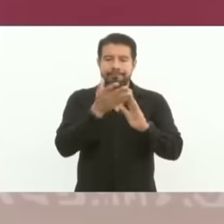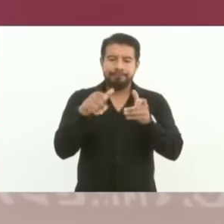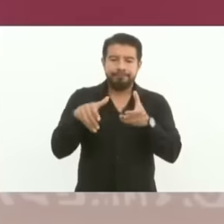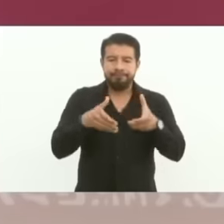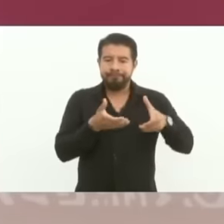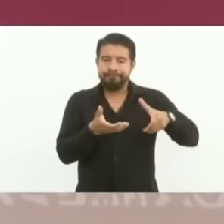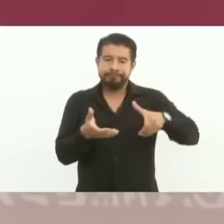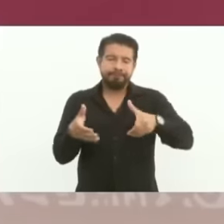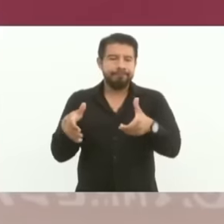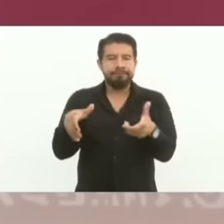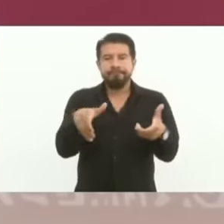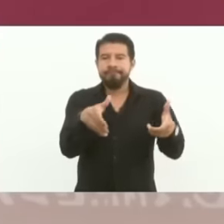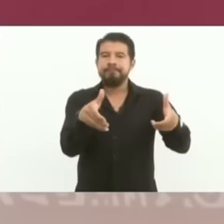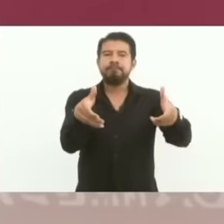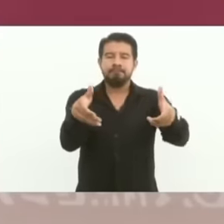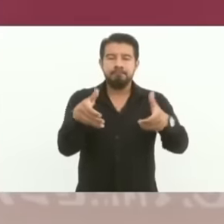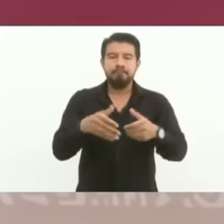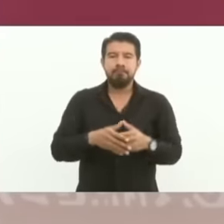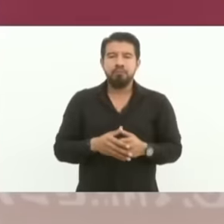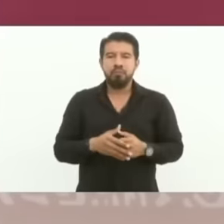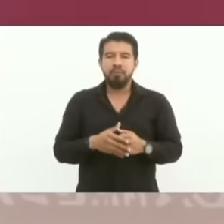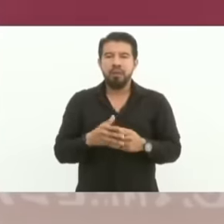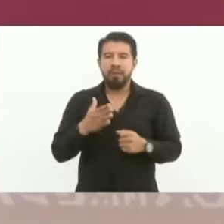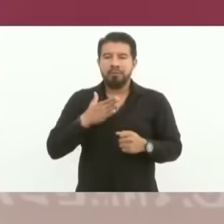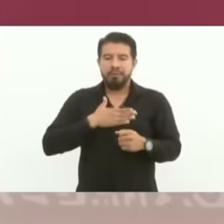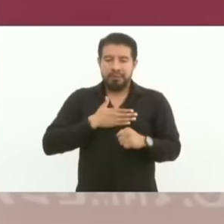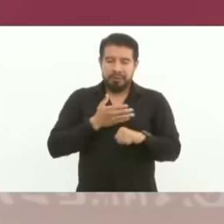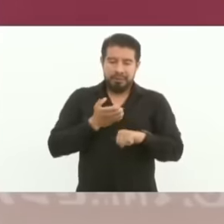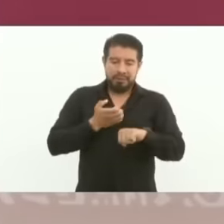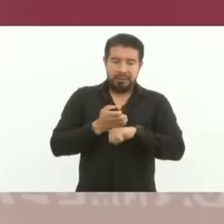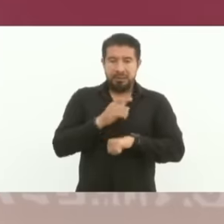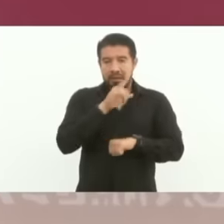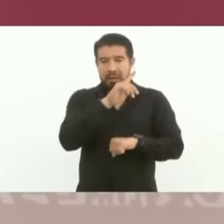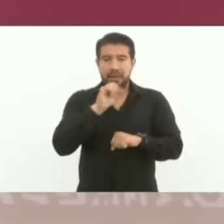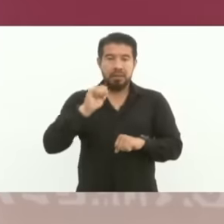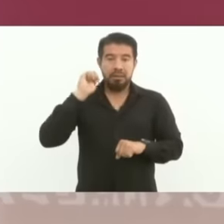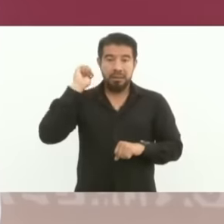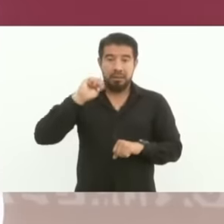because there in my state in Tabasco in miagua